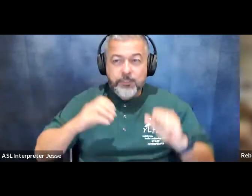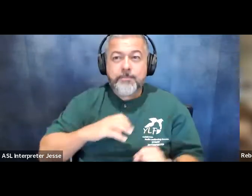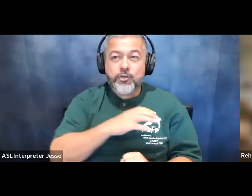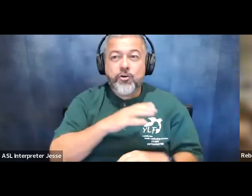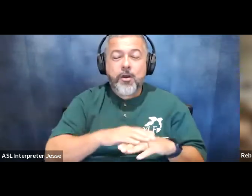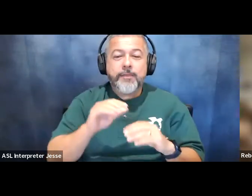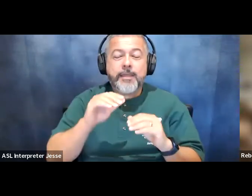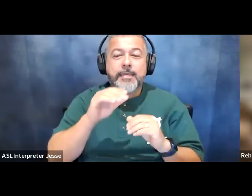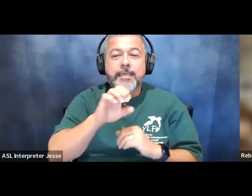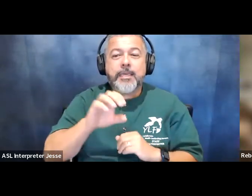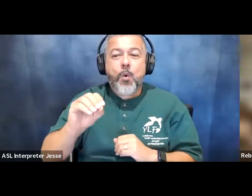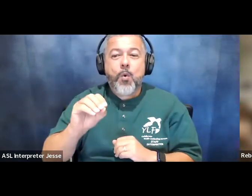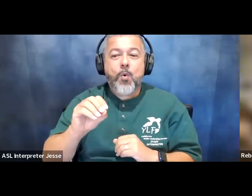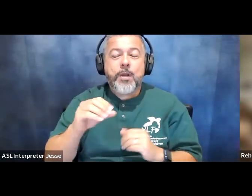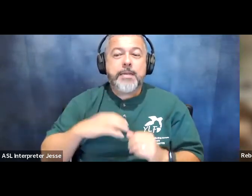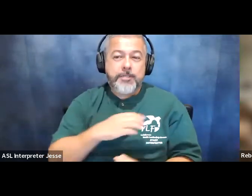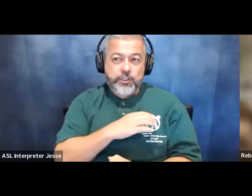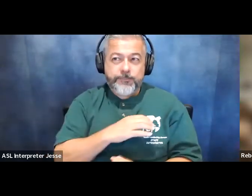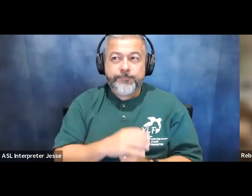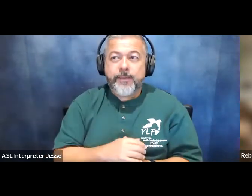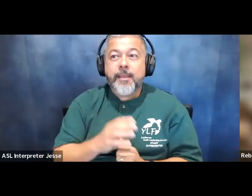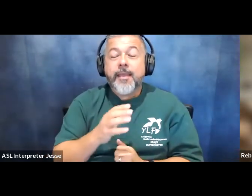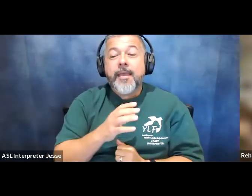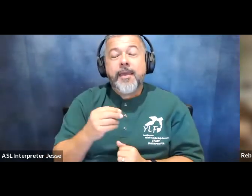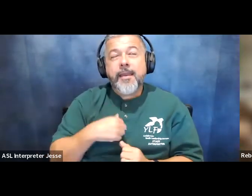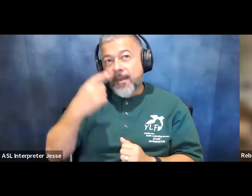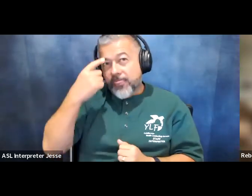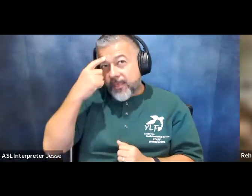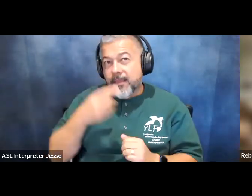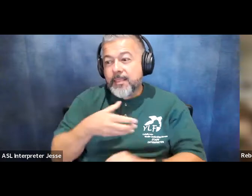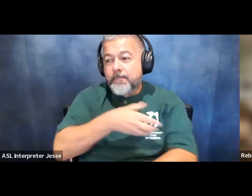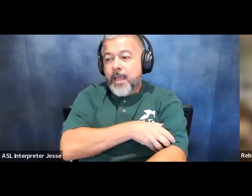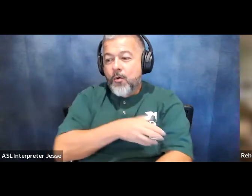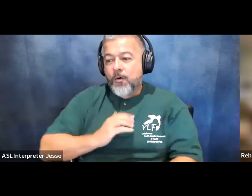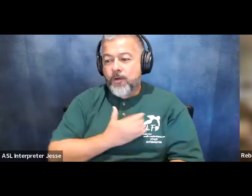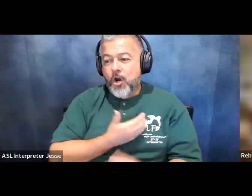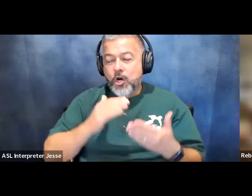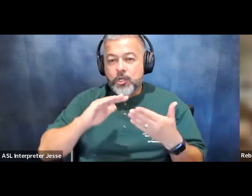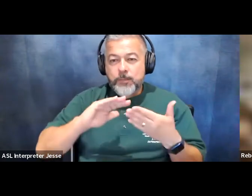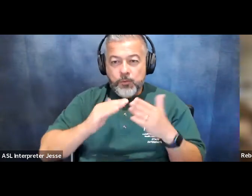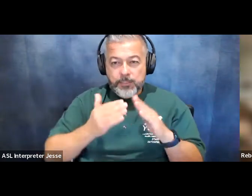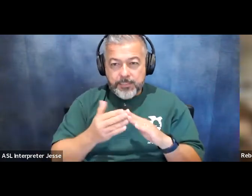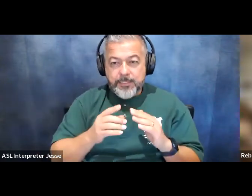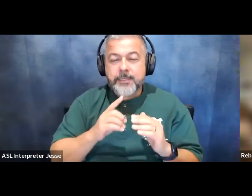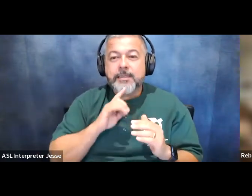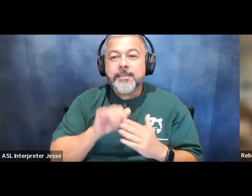employment opportunity commission and i think the power of our community is that interconnectedness